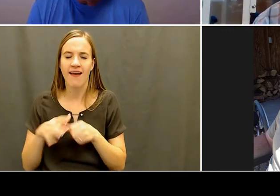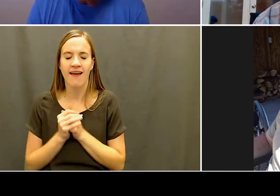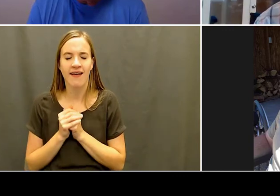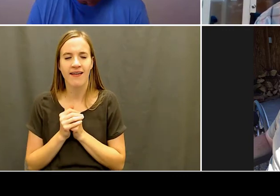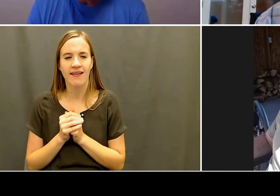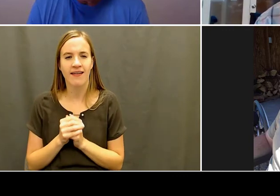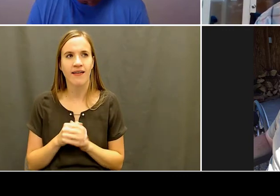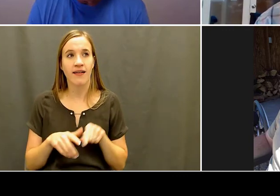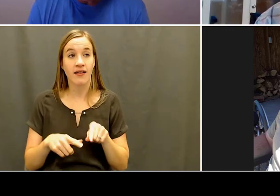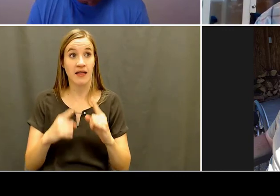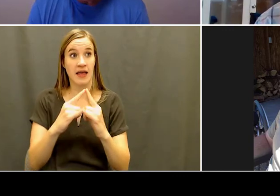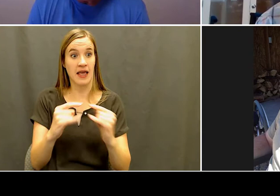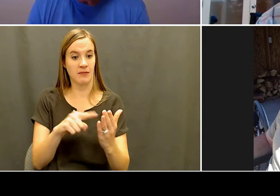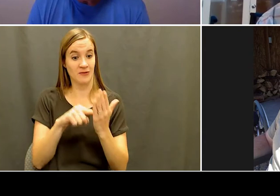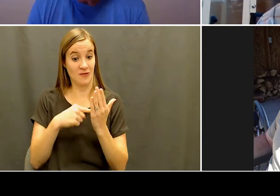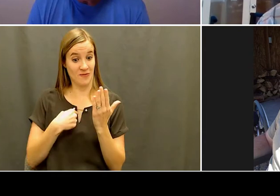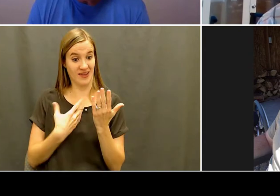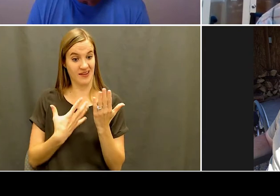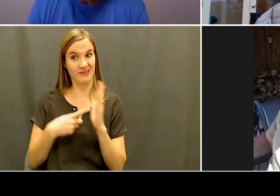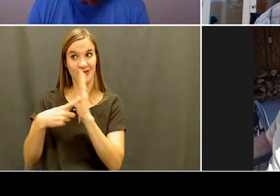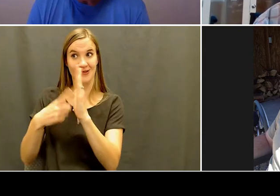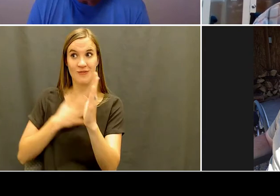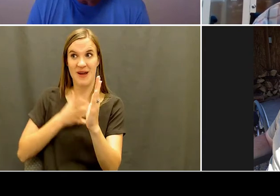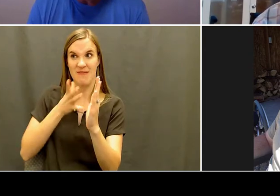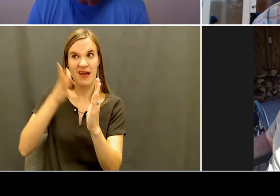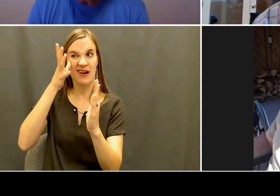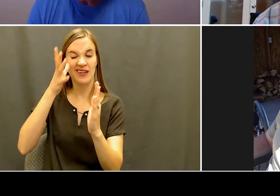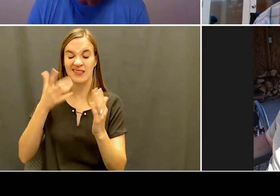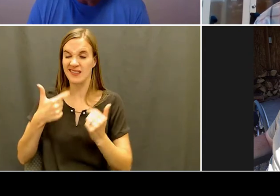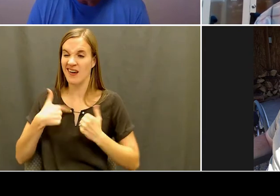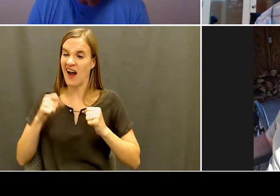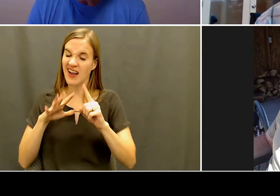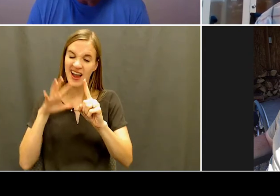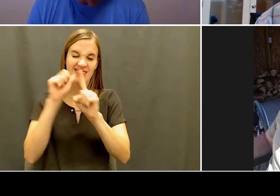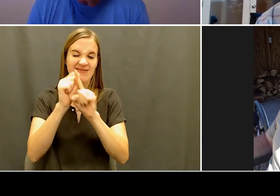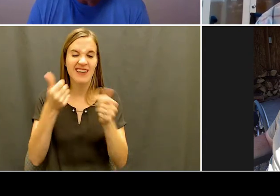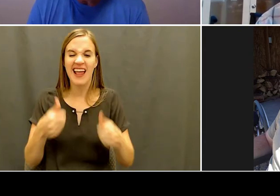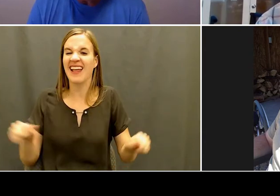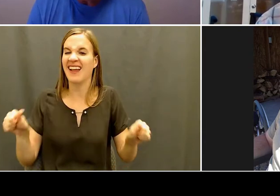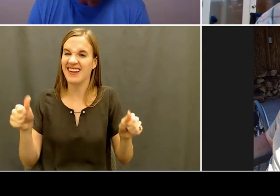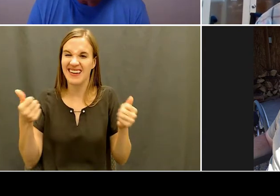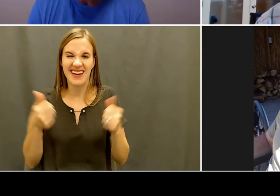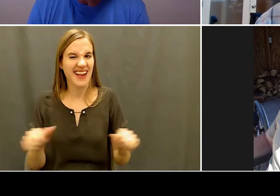of those sports were a huge part of my life. And I have a